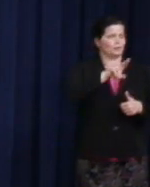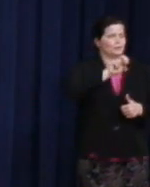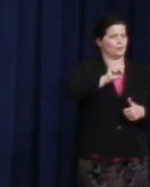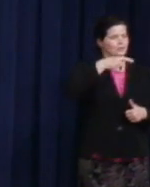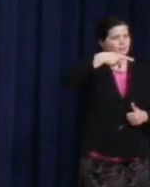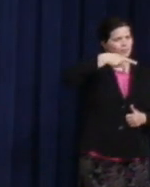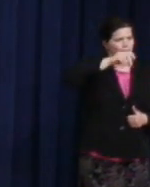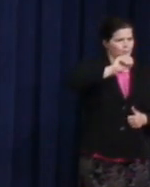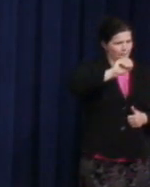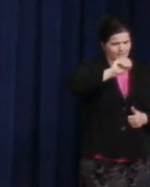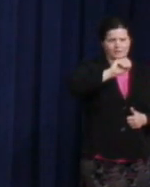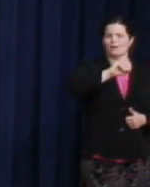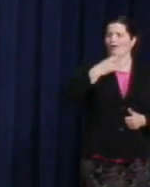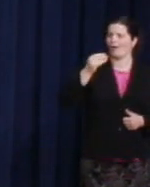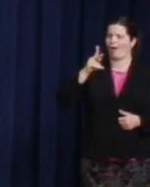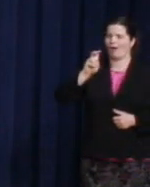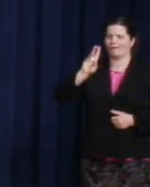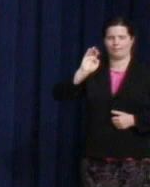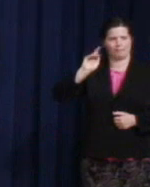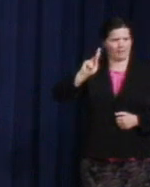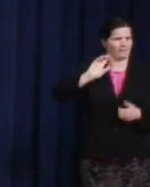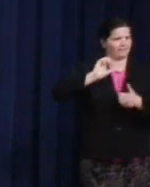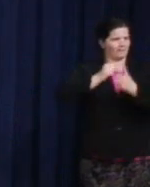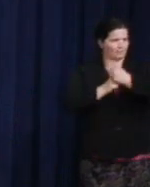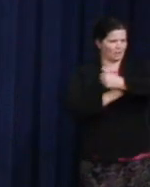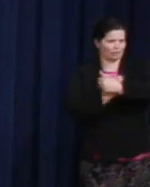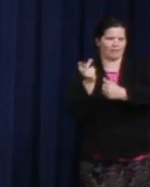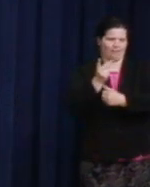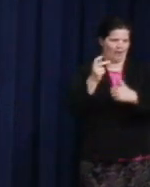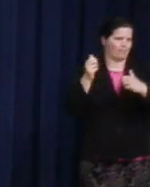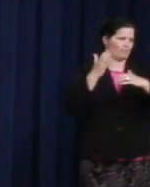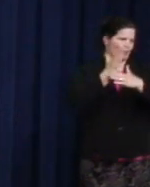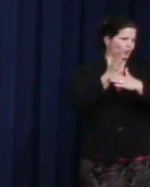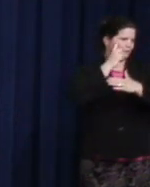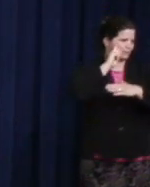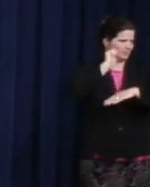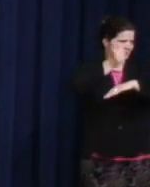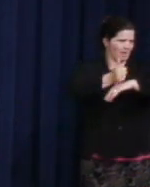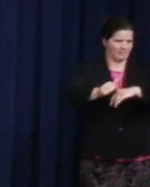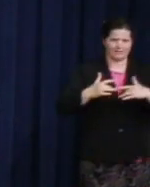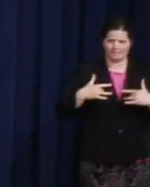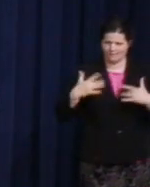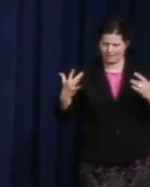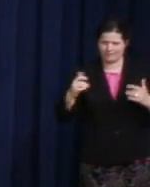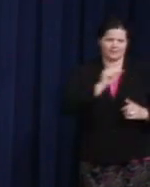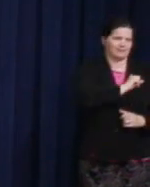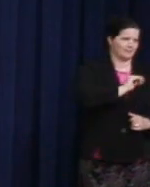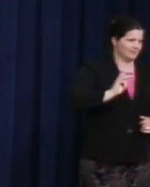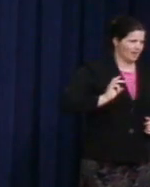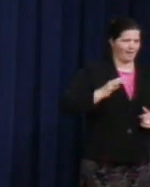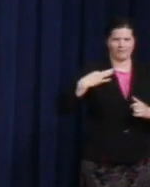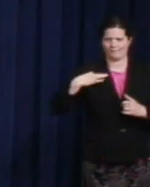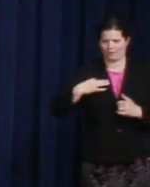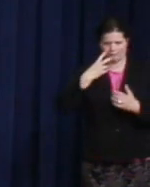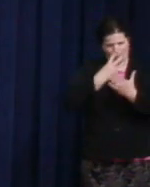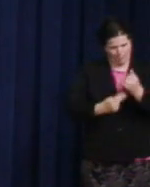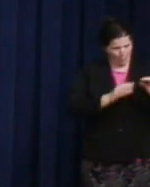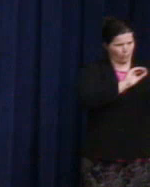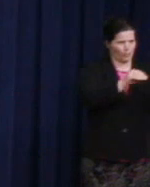and the Harvey Milk Foundation are partners in today's event. And the staff and volunteers from both organizations who worked tirelessly to put this event together.